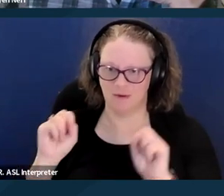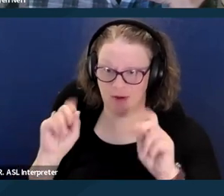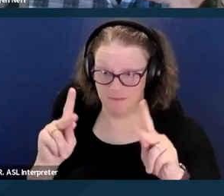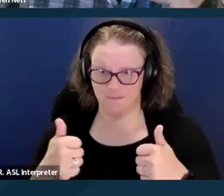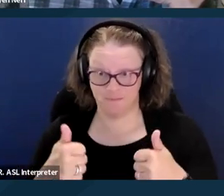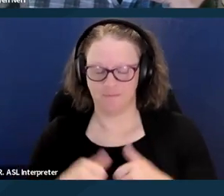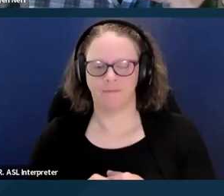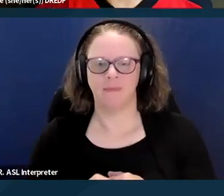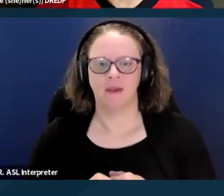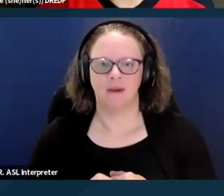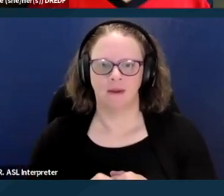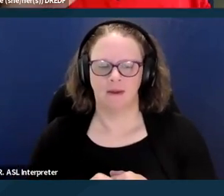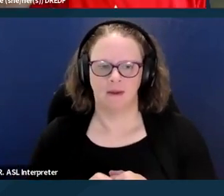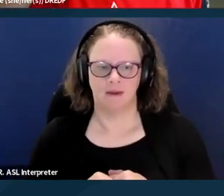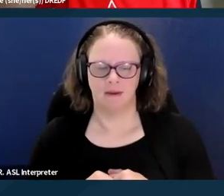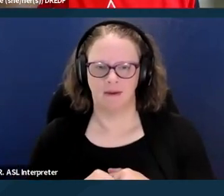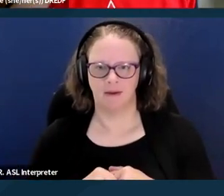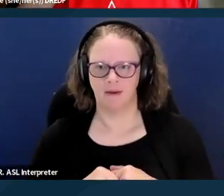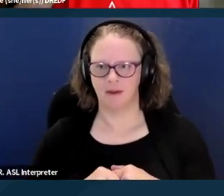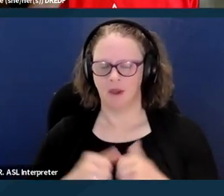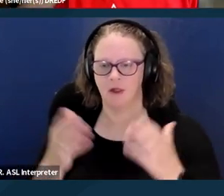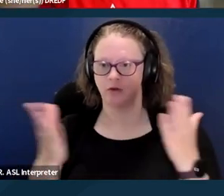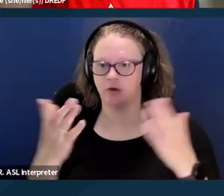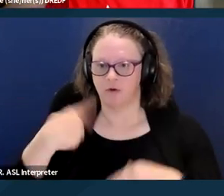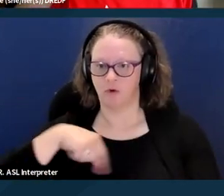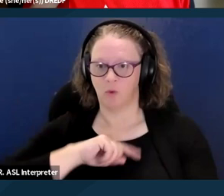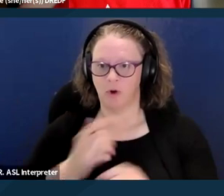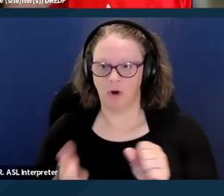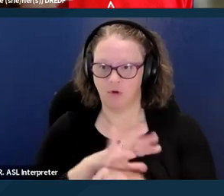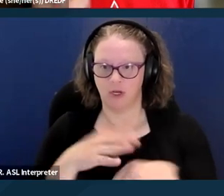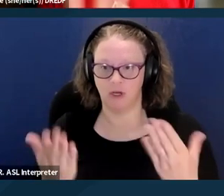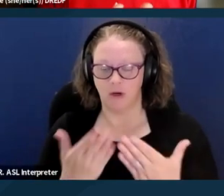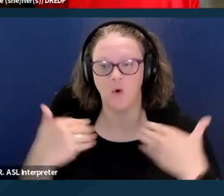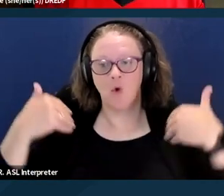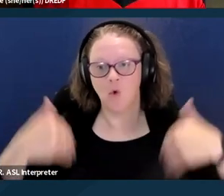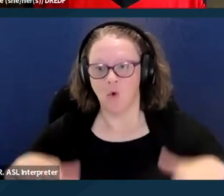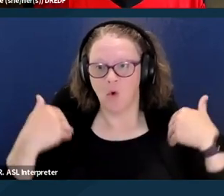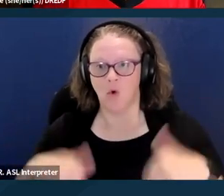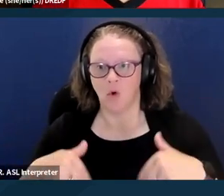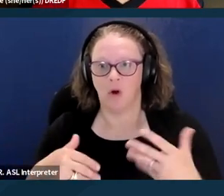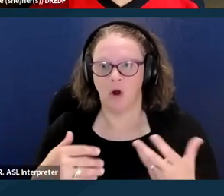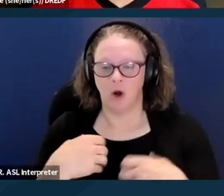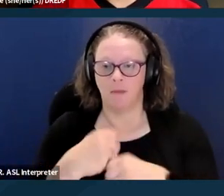okay, because these, the services that we're covering here are so much made available through plans.